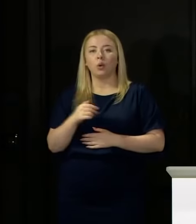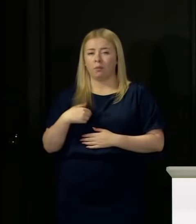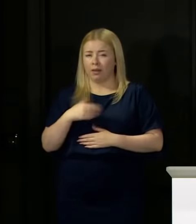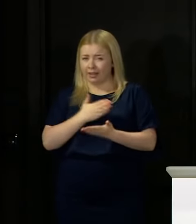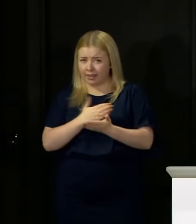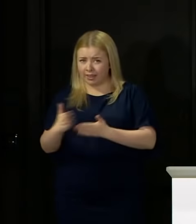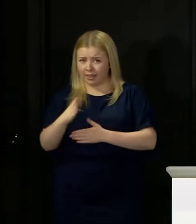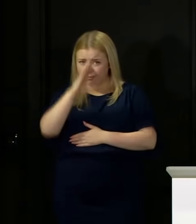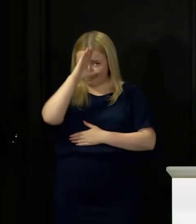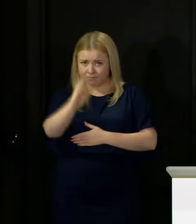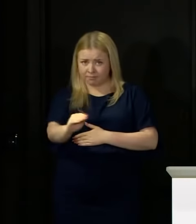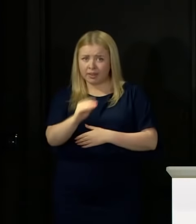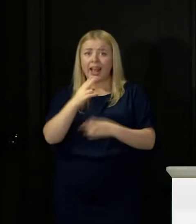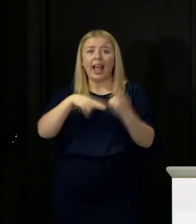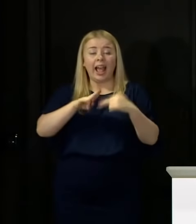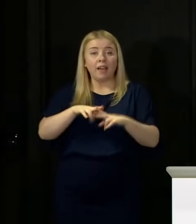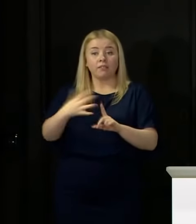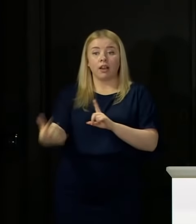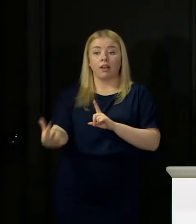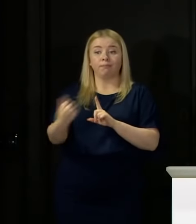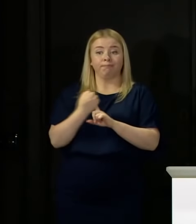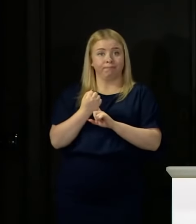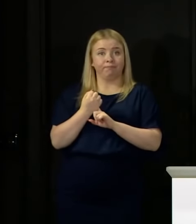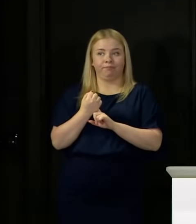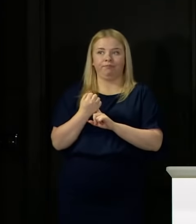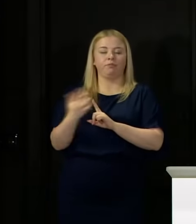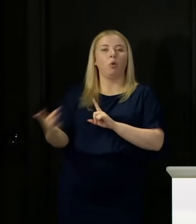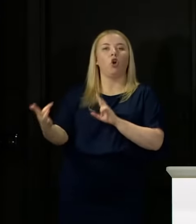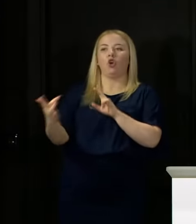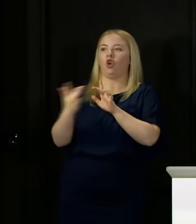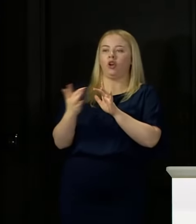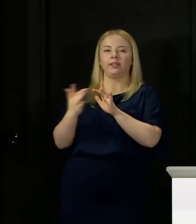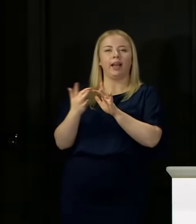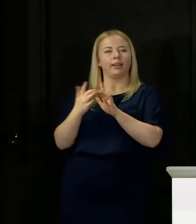people that if you are identified as a close contact, and remember there are definitions